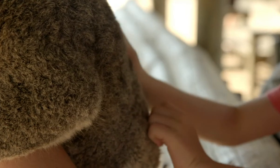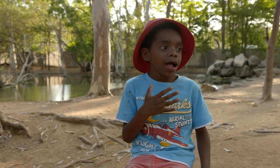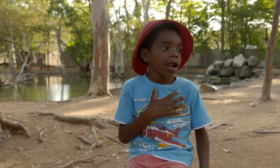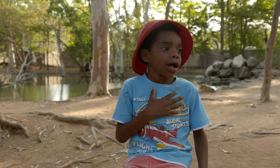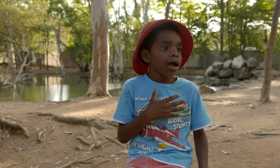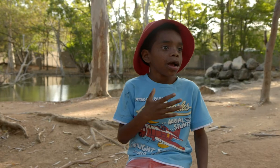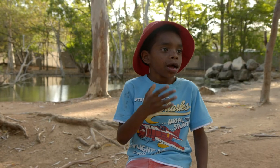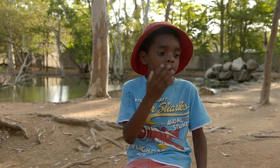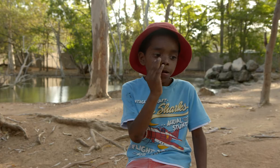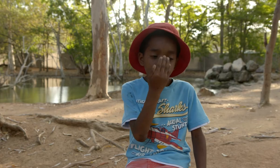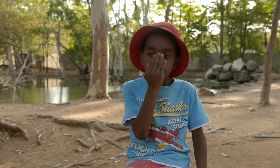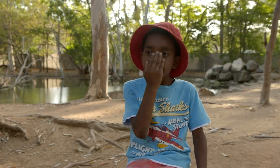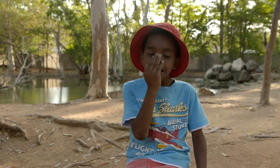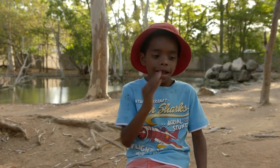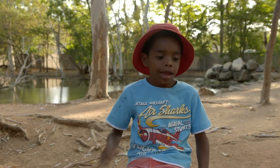I like the koala.